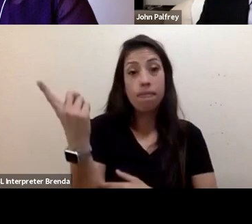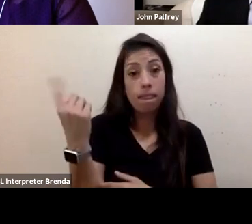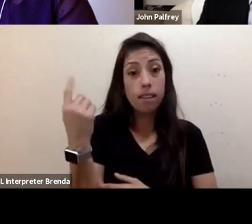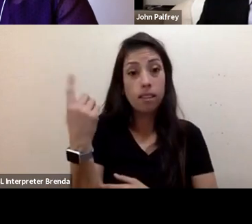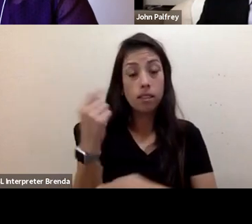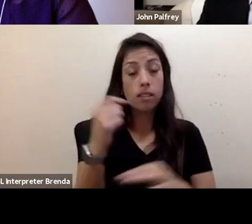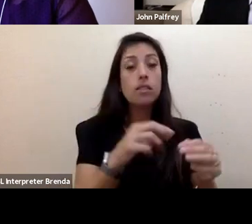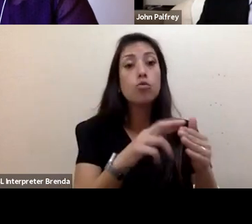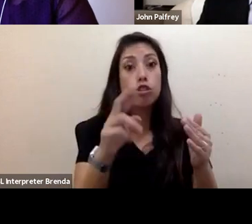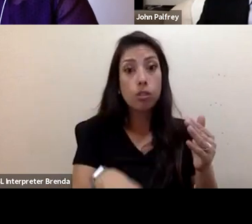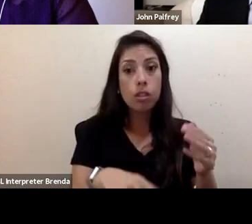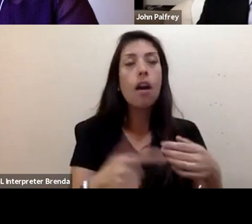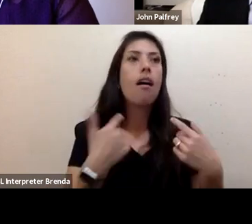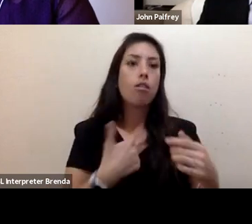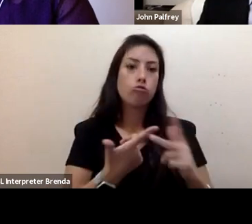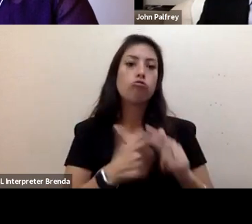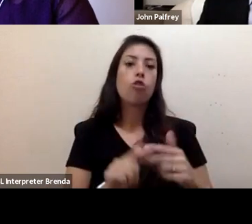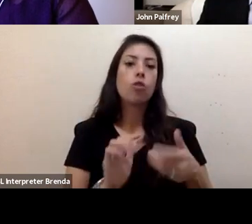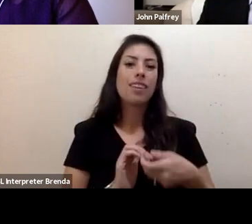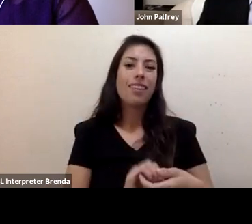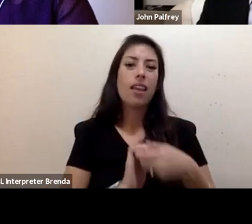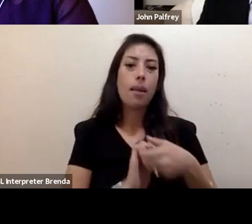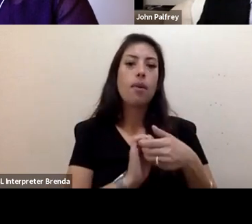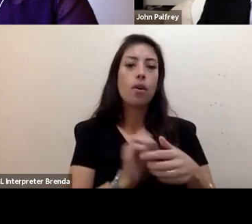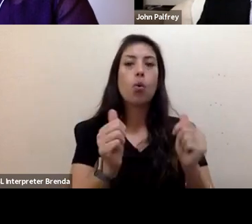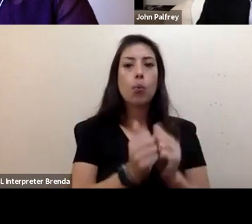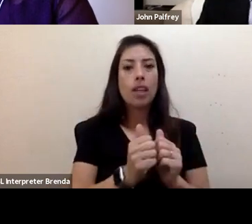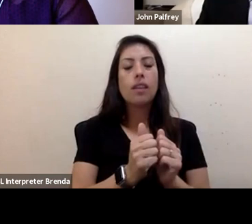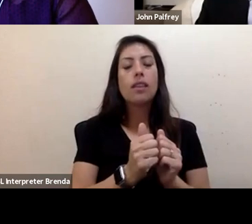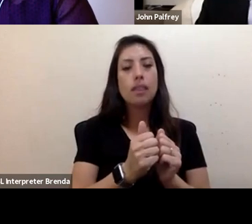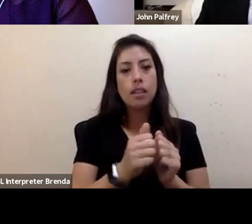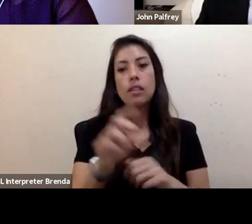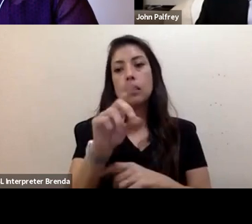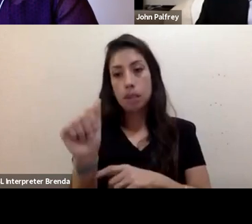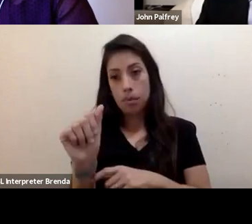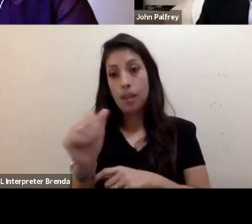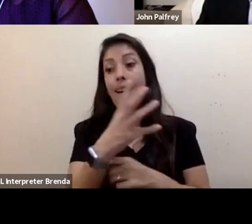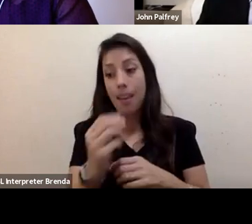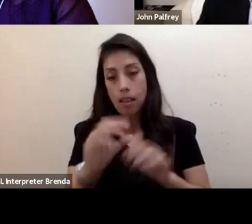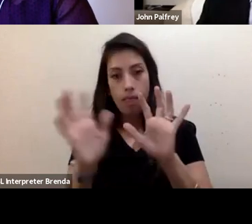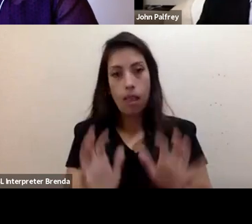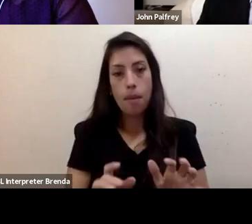I started collaborating with the Disability Inclusive Climate Action Research Program